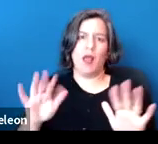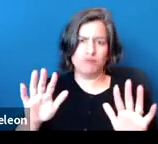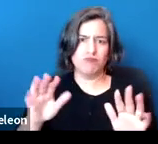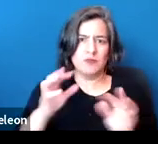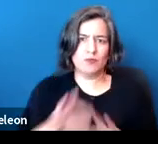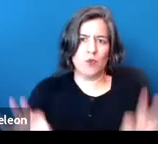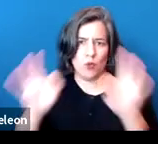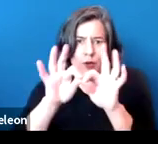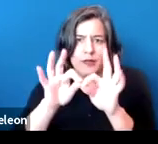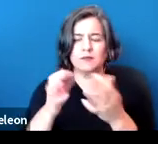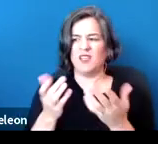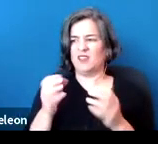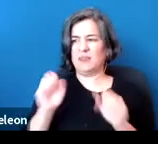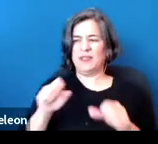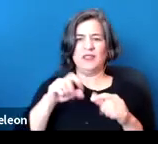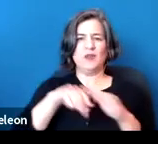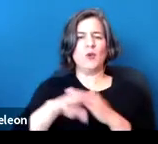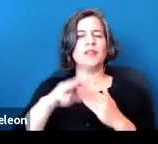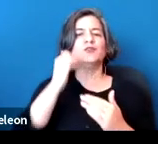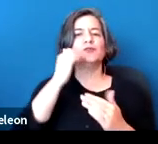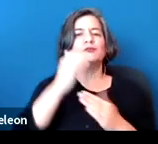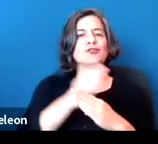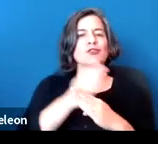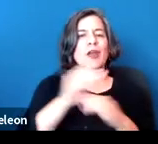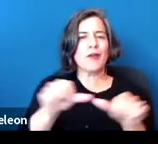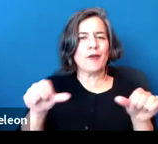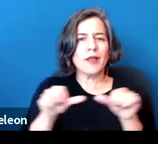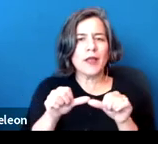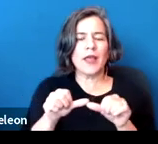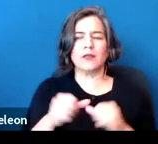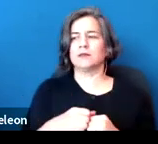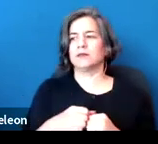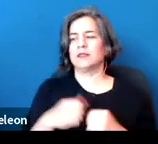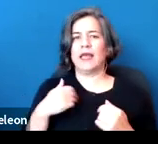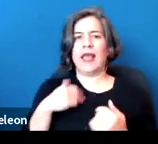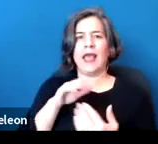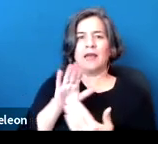into common areas anymore, inability to have in-person communications.